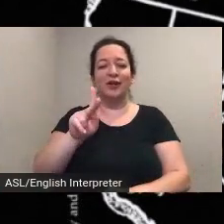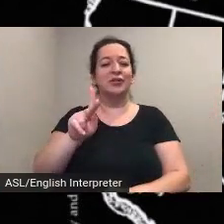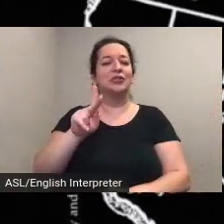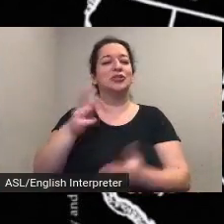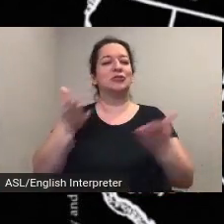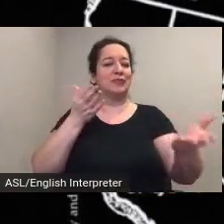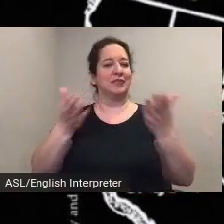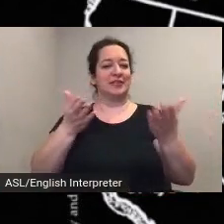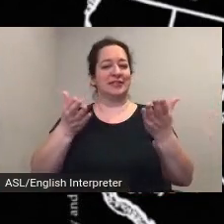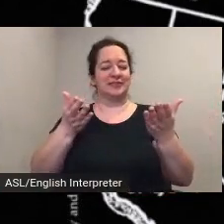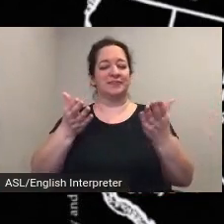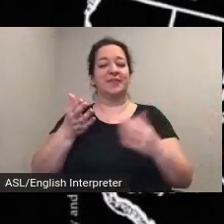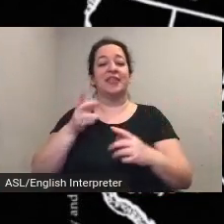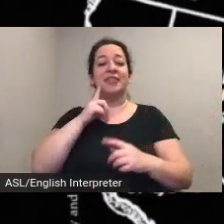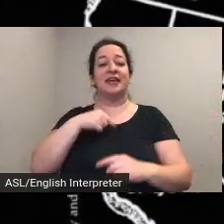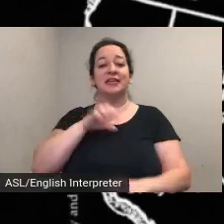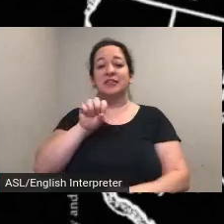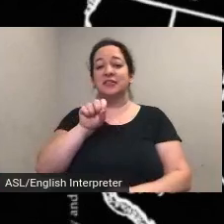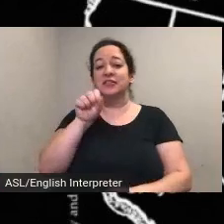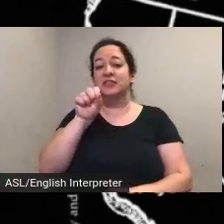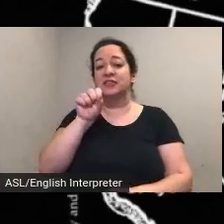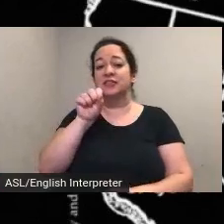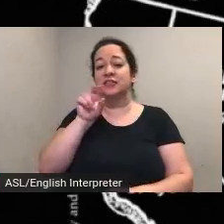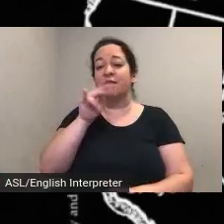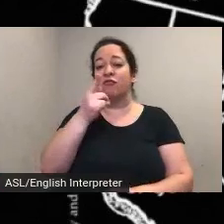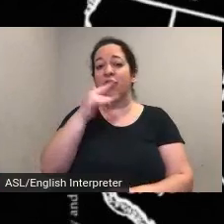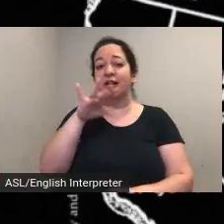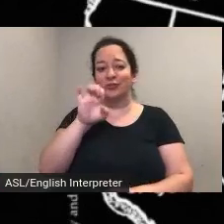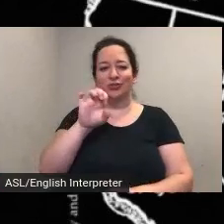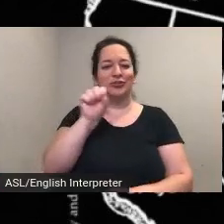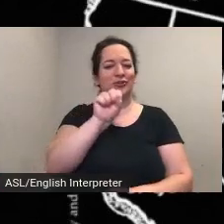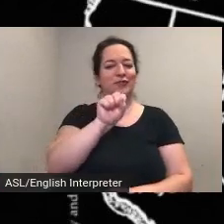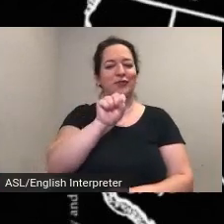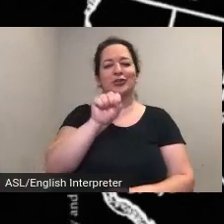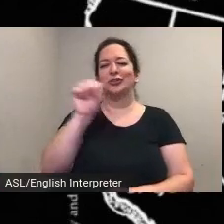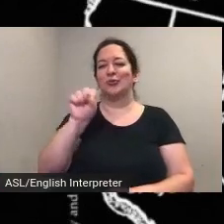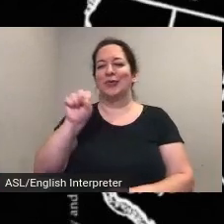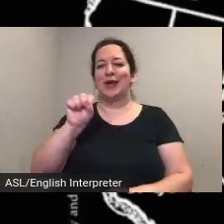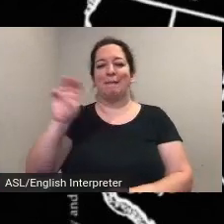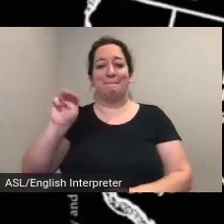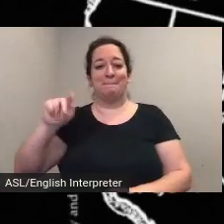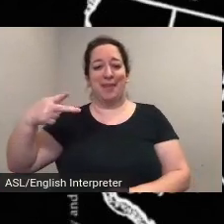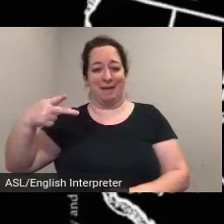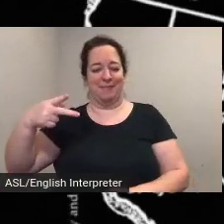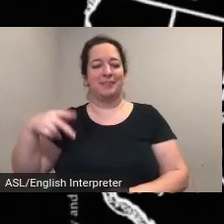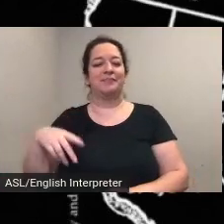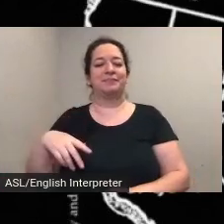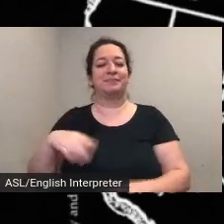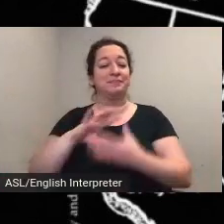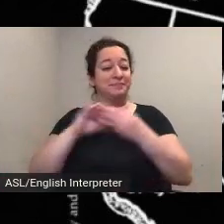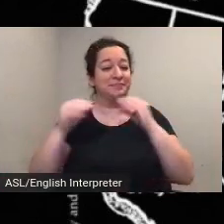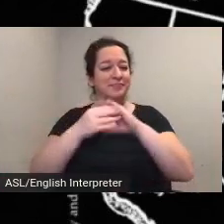this orientation video is intended to provide a starting point for navigating this resource and help guide you through different